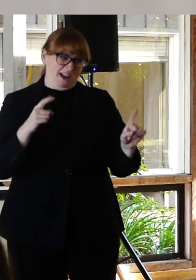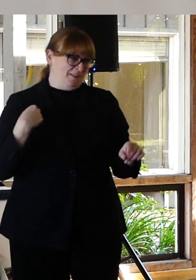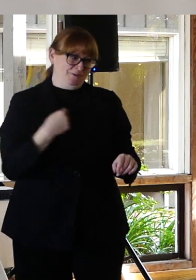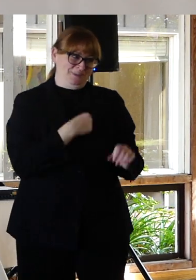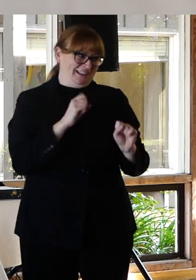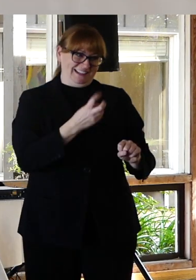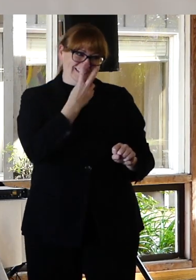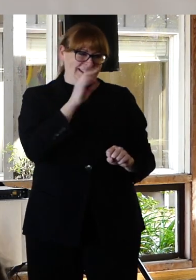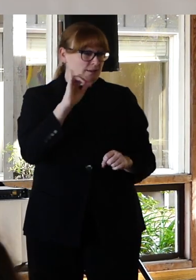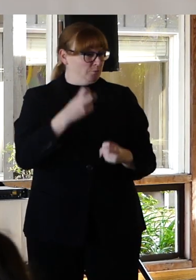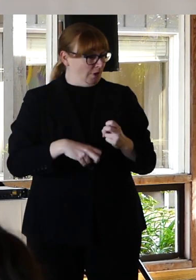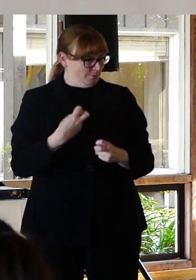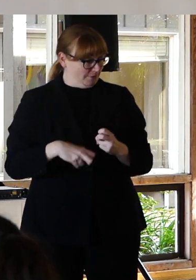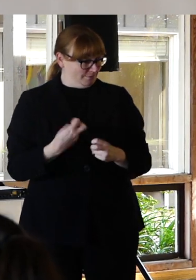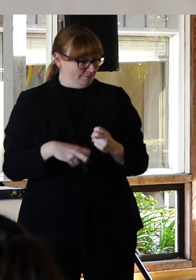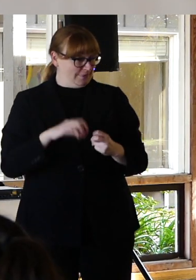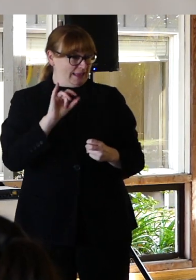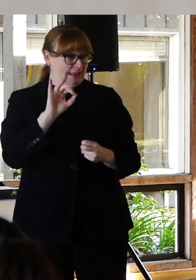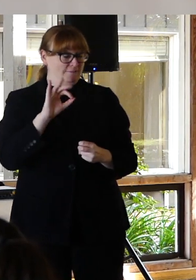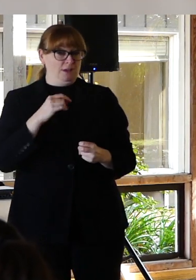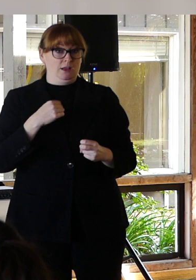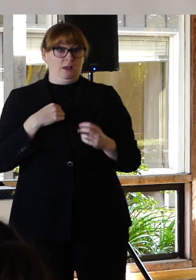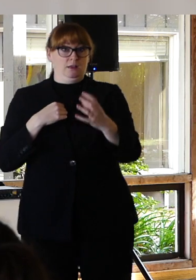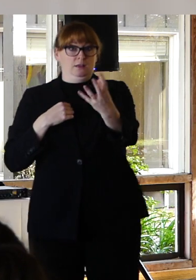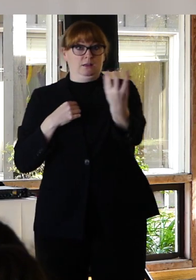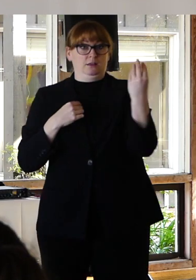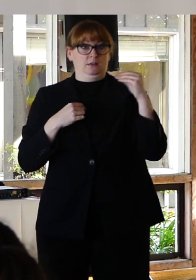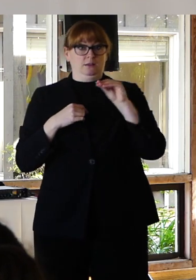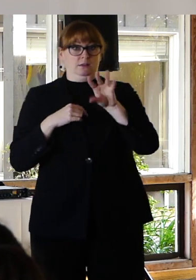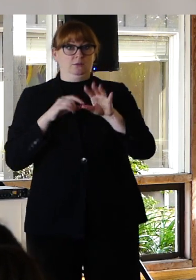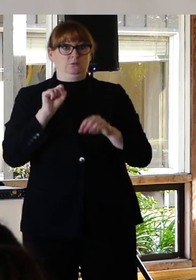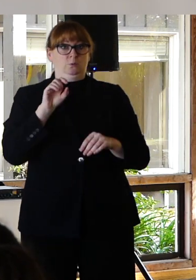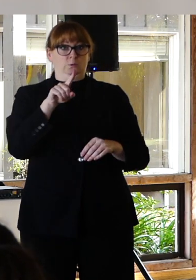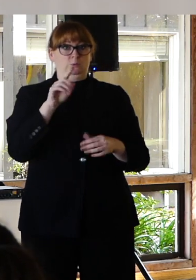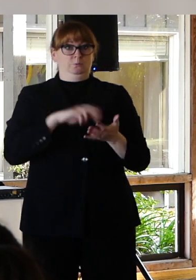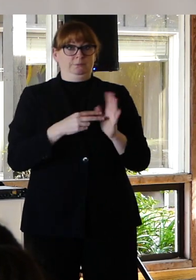of sounding exactly like a condescending parrot. Someone says You know